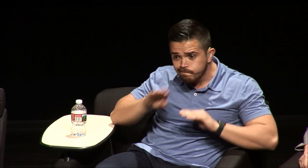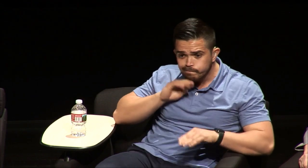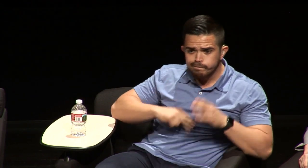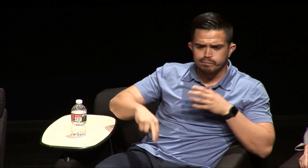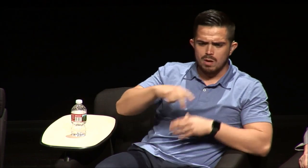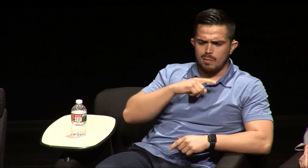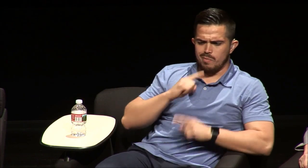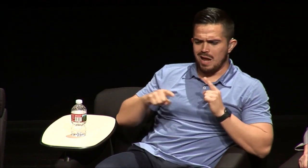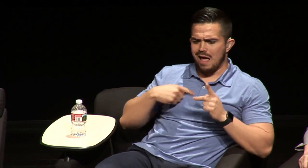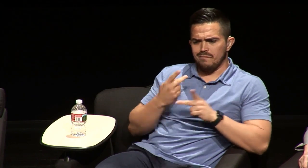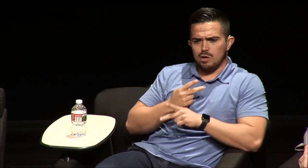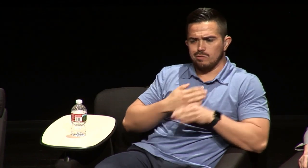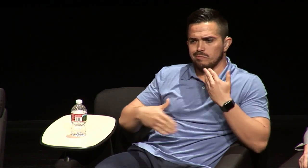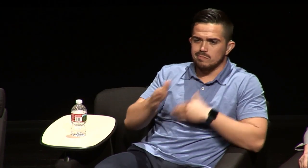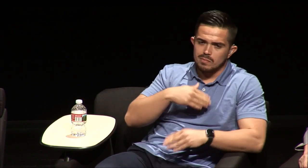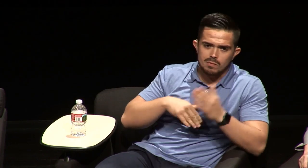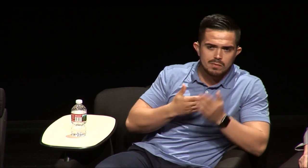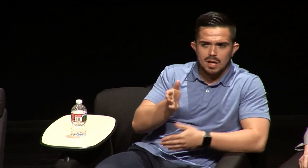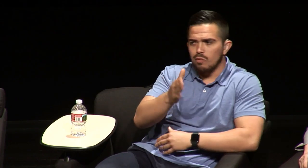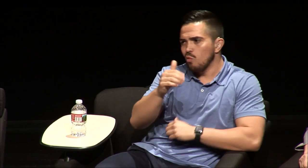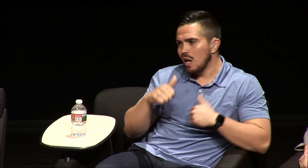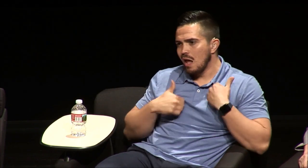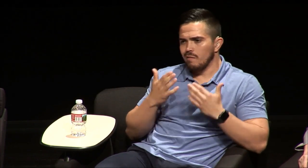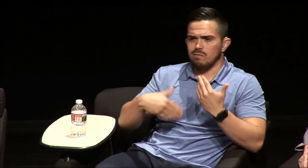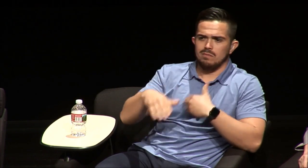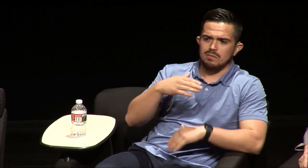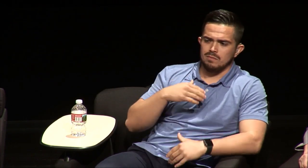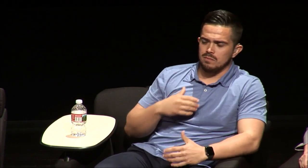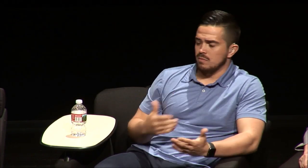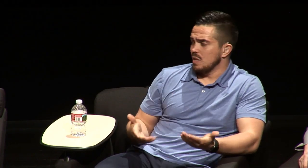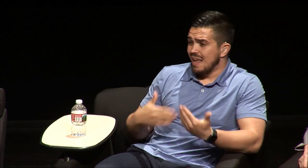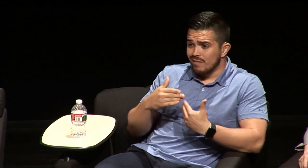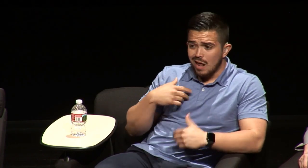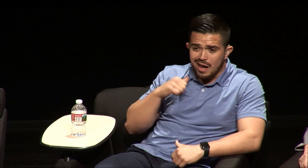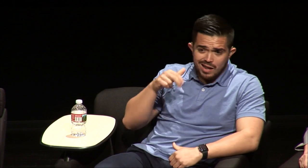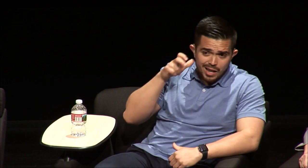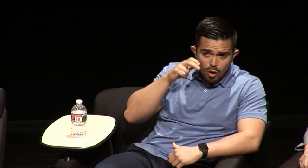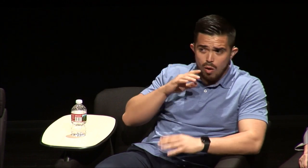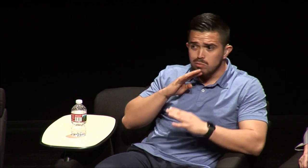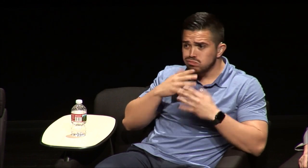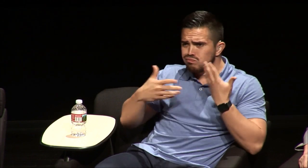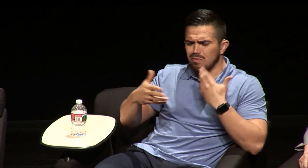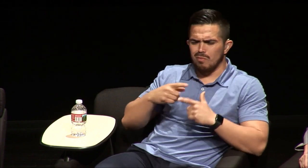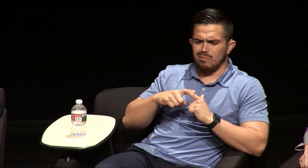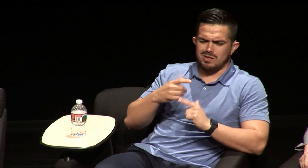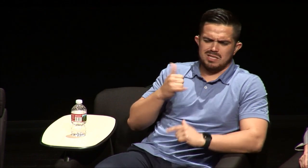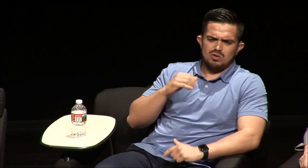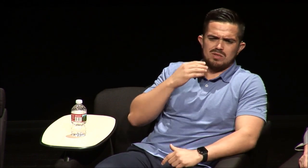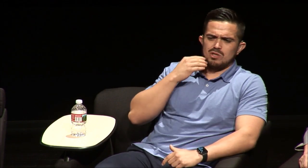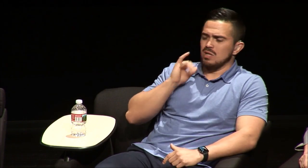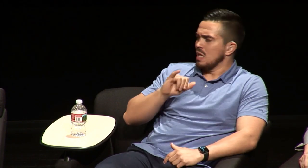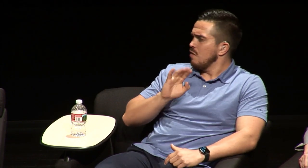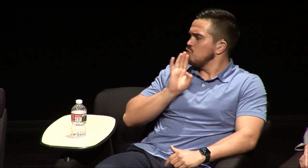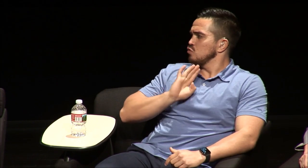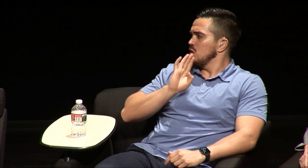person I've seen frustration after frustration after frustration but I've navigated through life even though I can hear and I can talk a little but I still